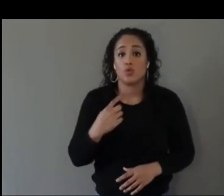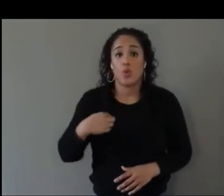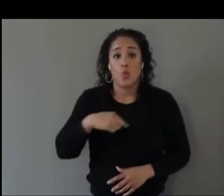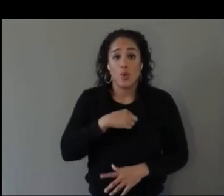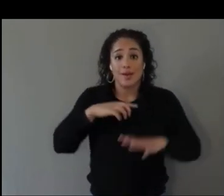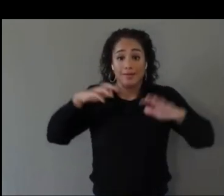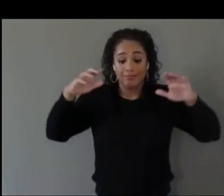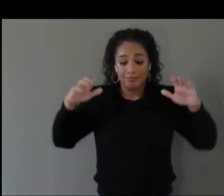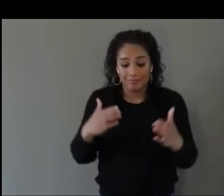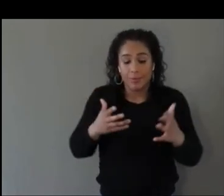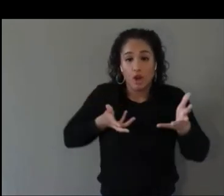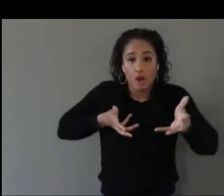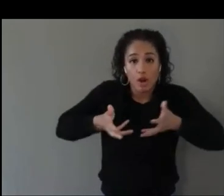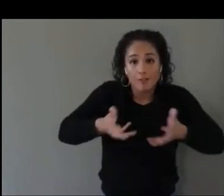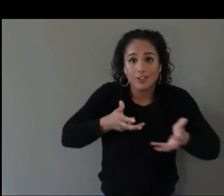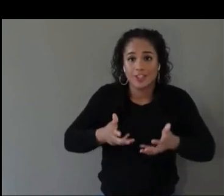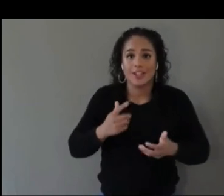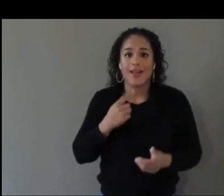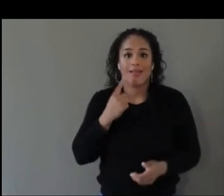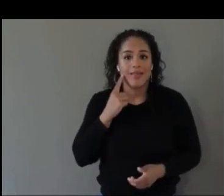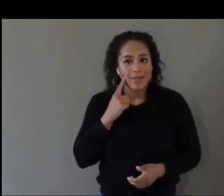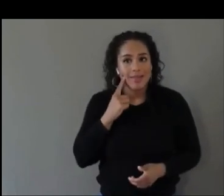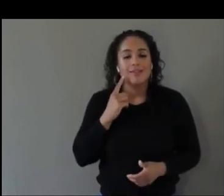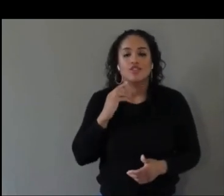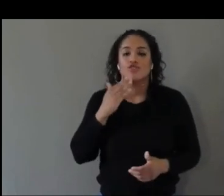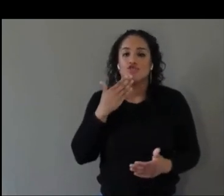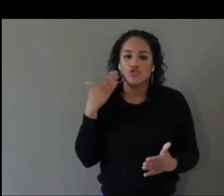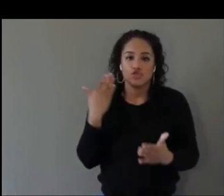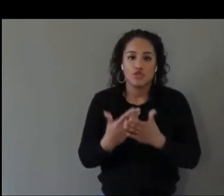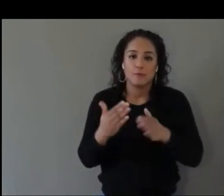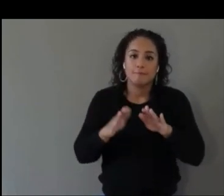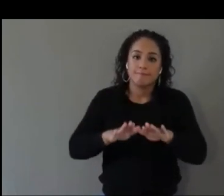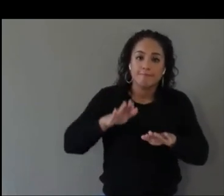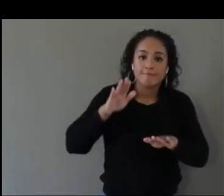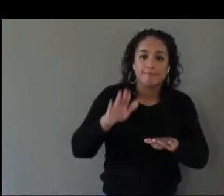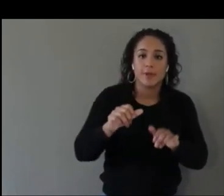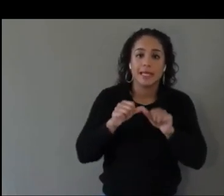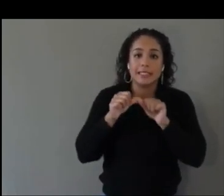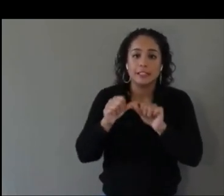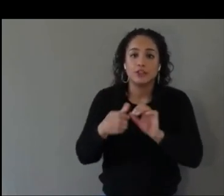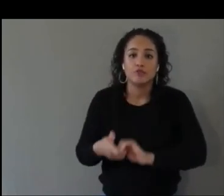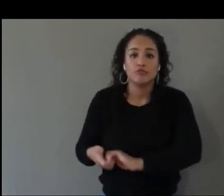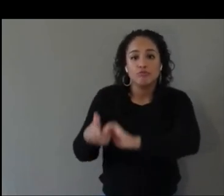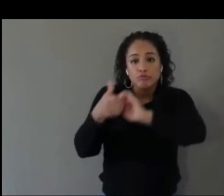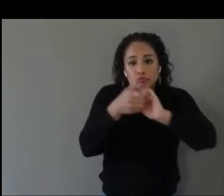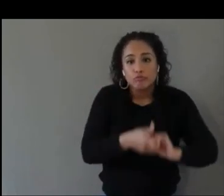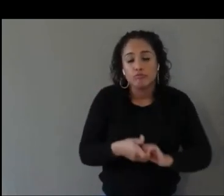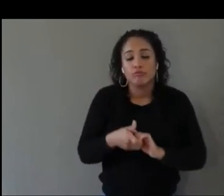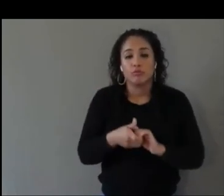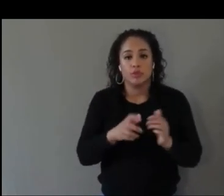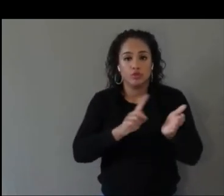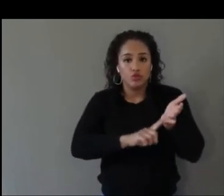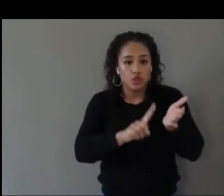to collaborate and continue to look at the work coming out of the research and work coming from groups like these.